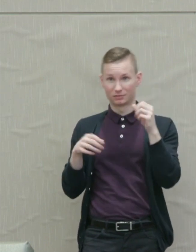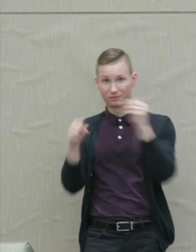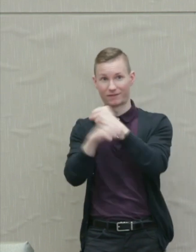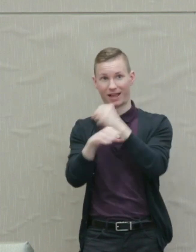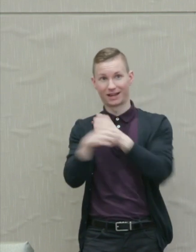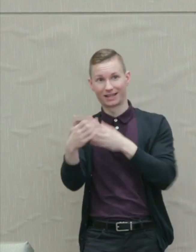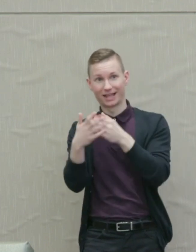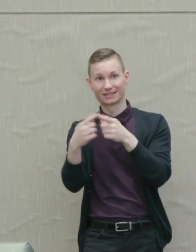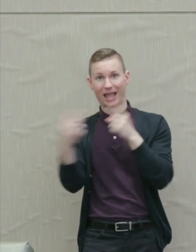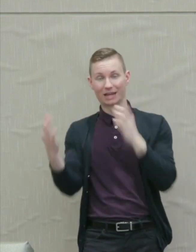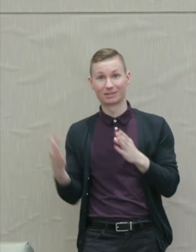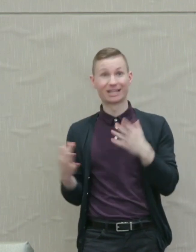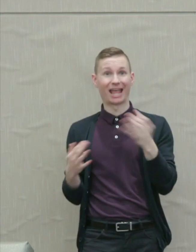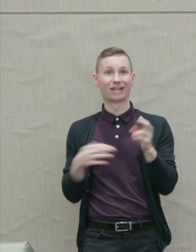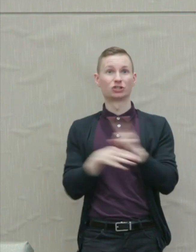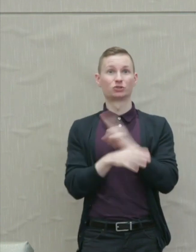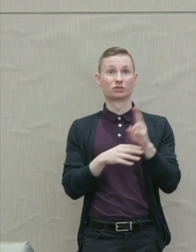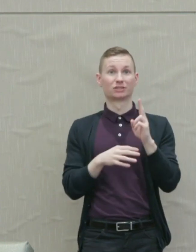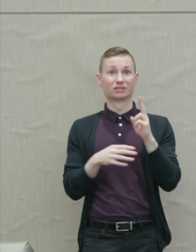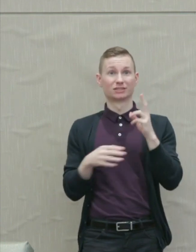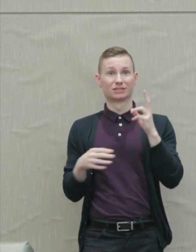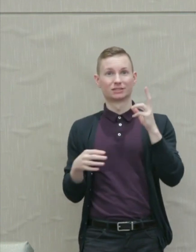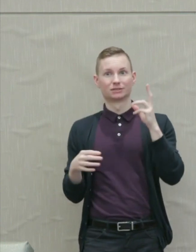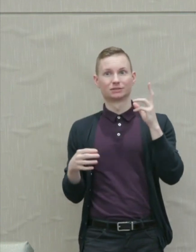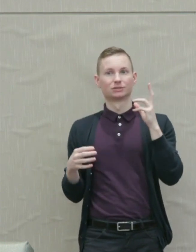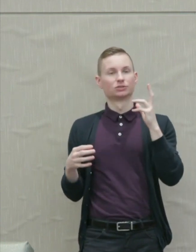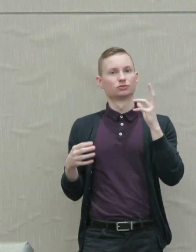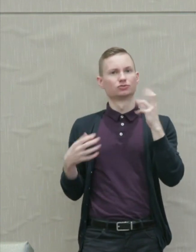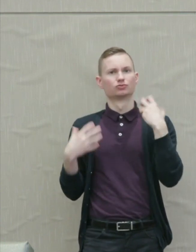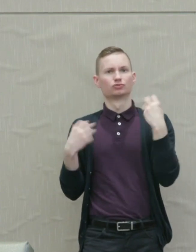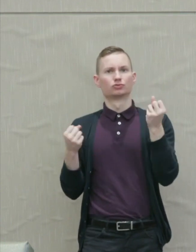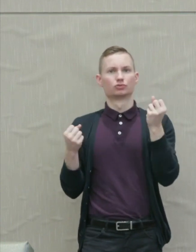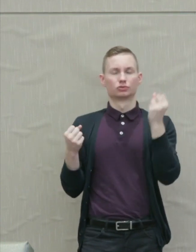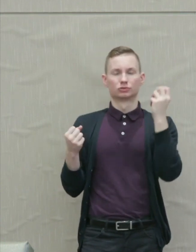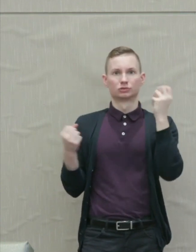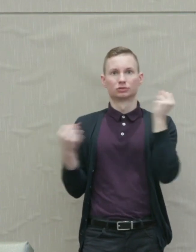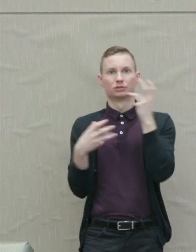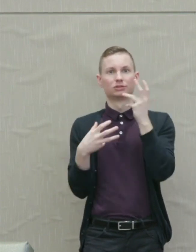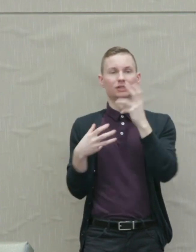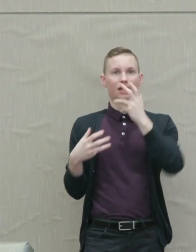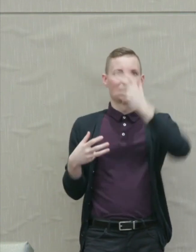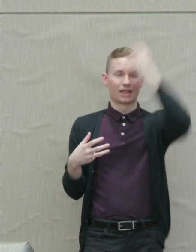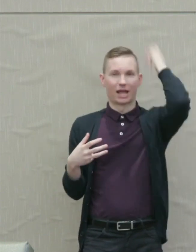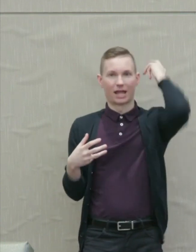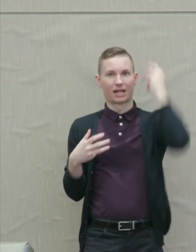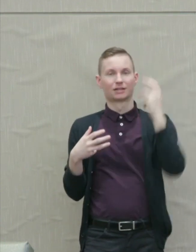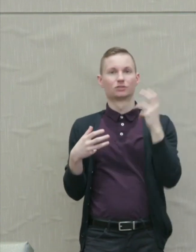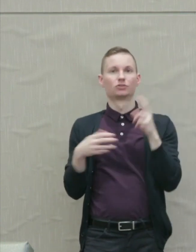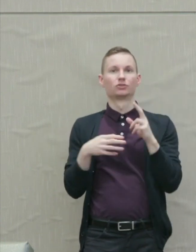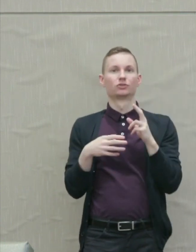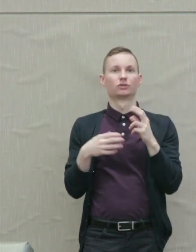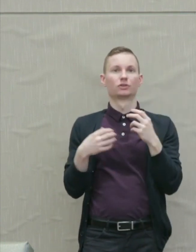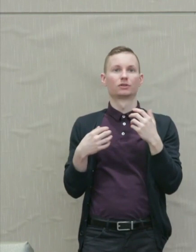They even used fierce lions as an advanced guard, equipped with a special force of armed